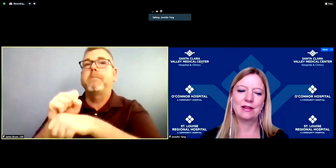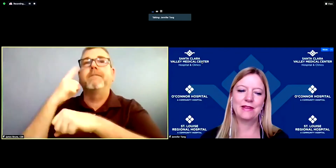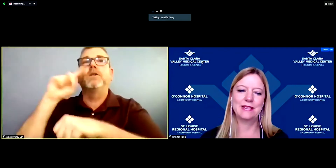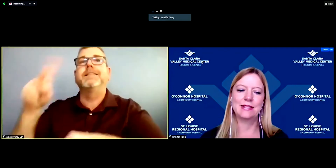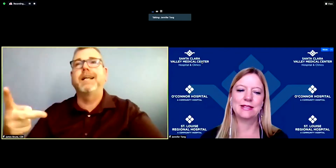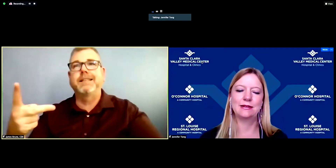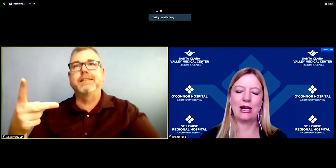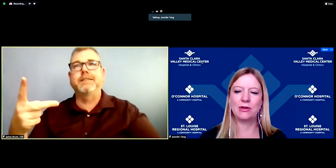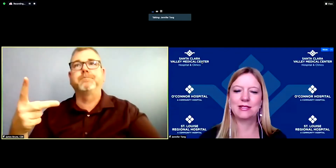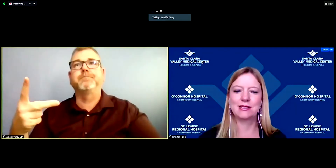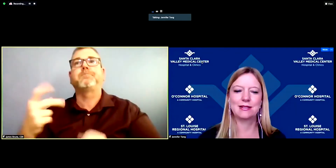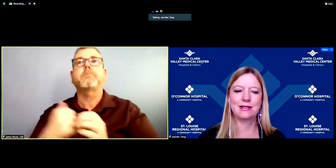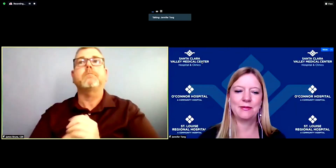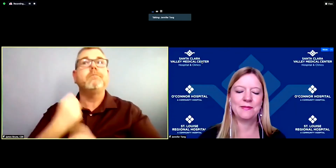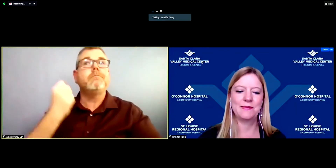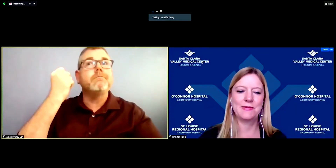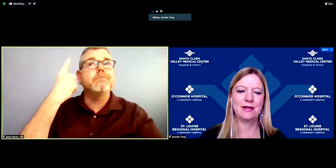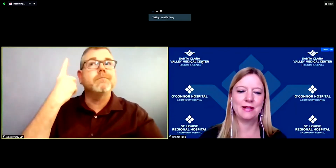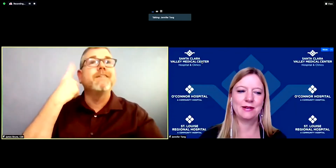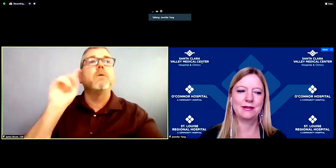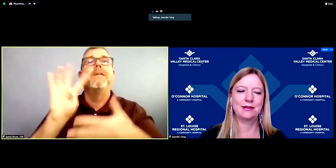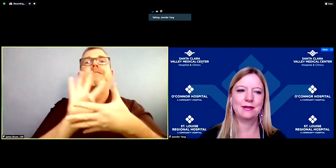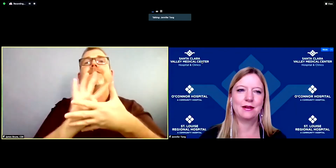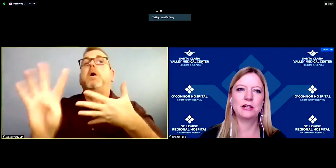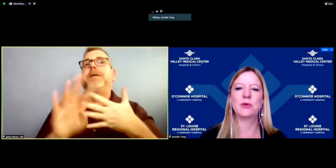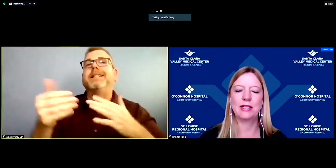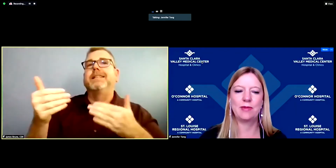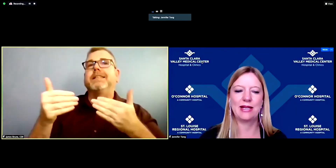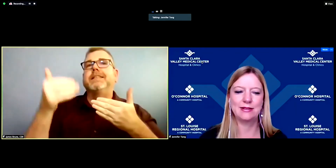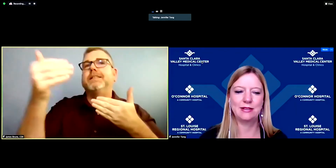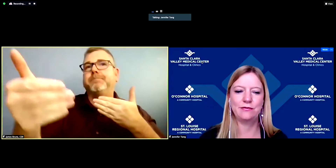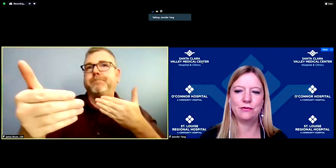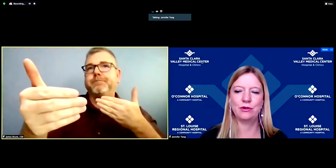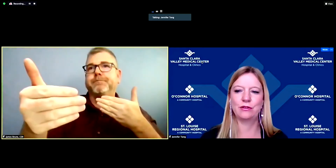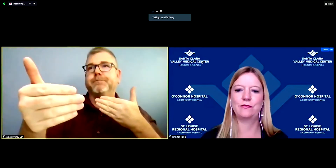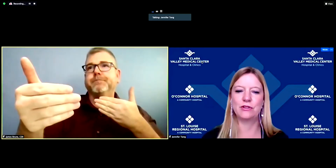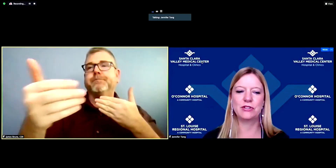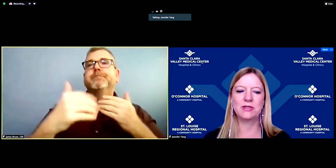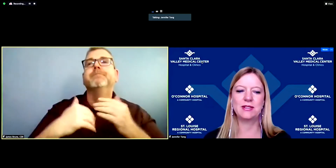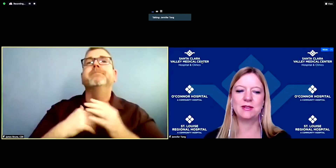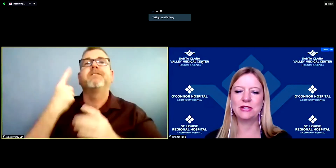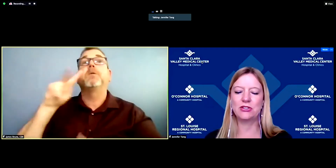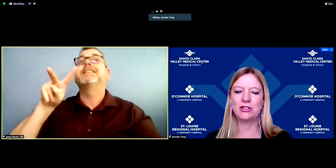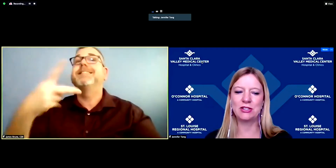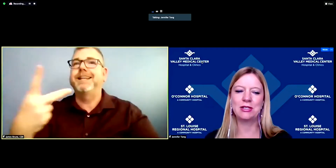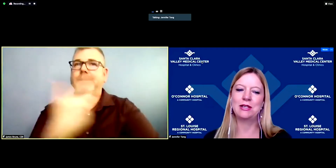that does allow us some ongoing capacity for first dose administration,